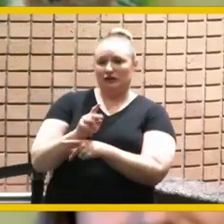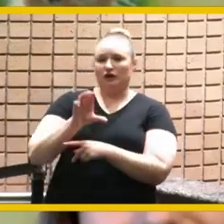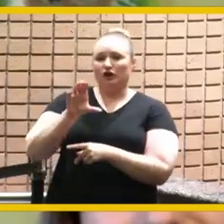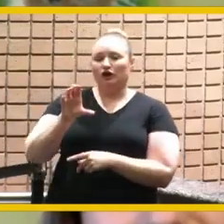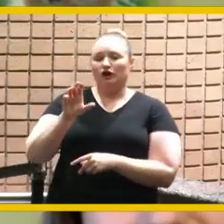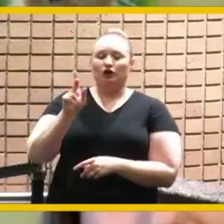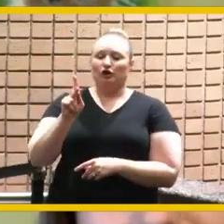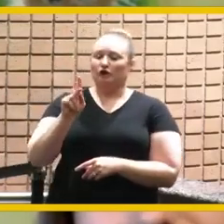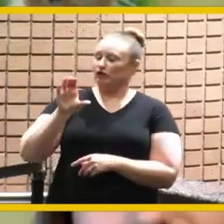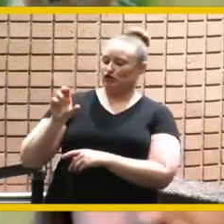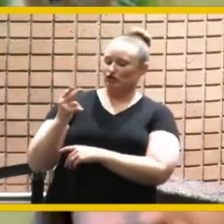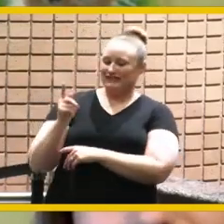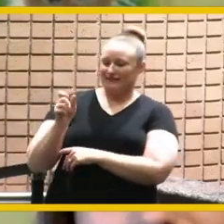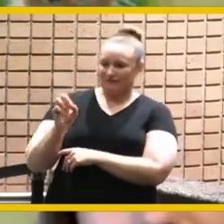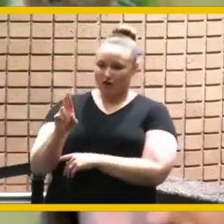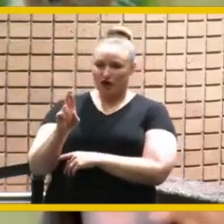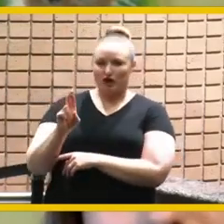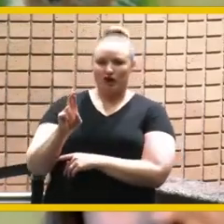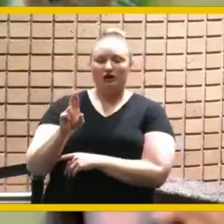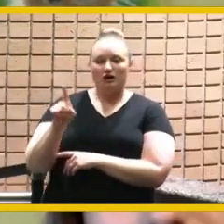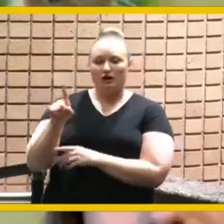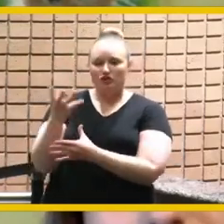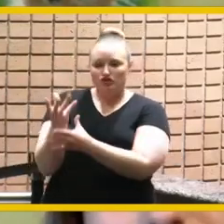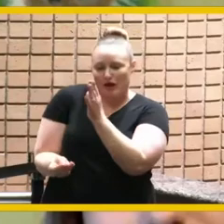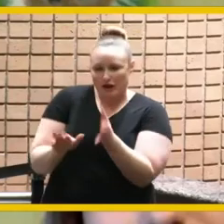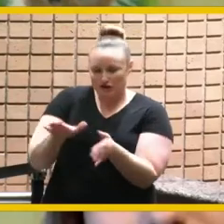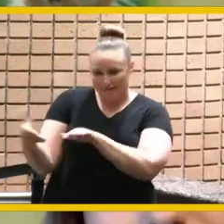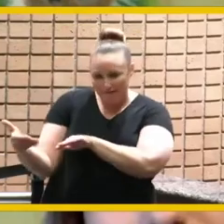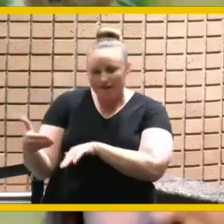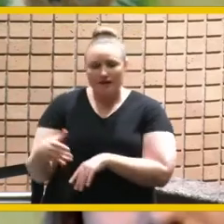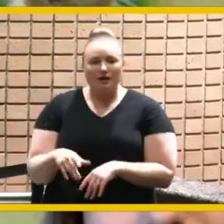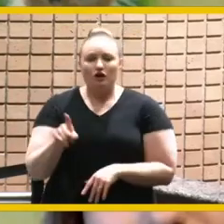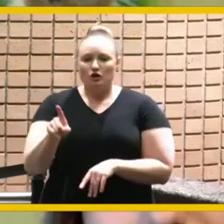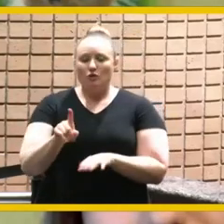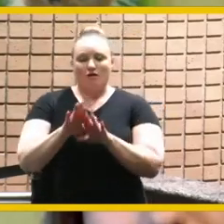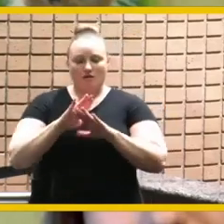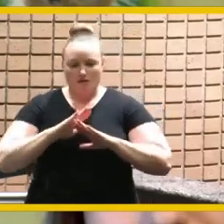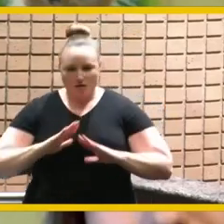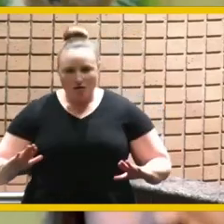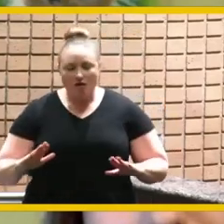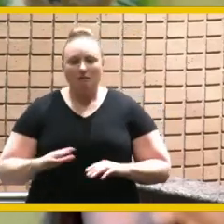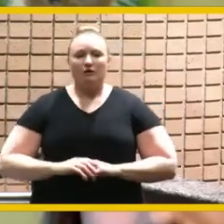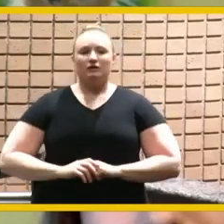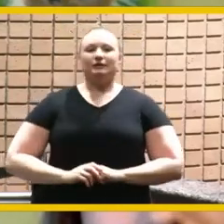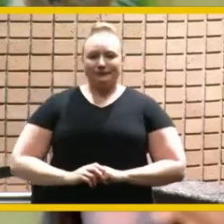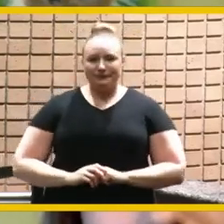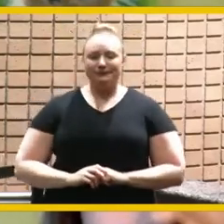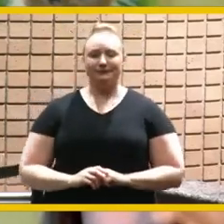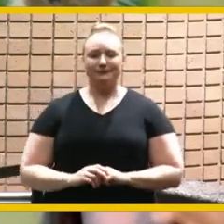and you remain you remain so calm and kept your composure and we're such a strong leader right out